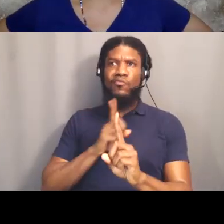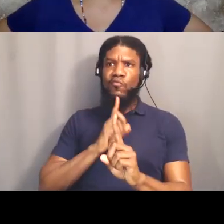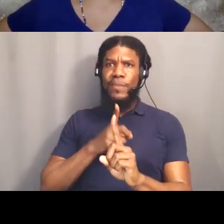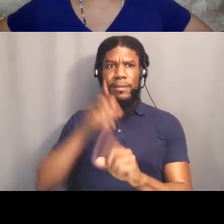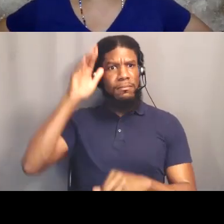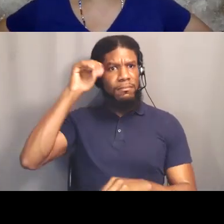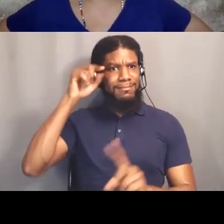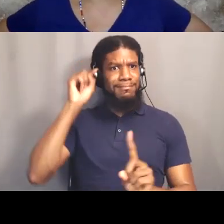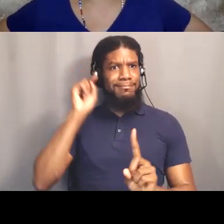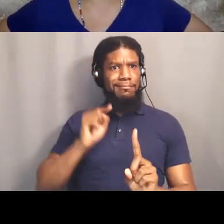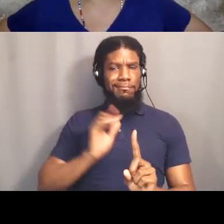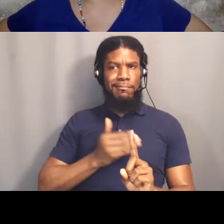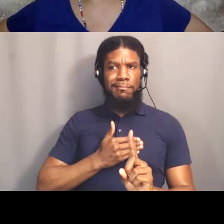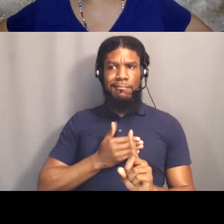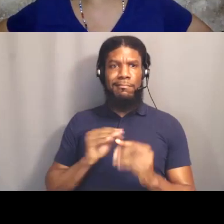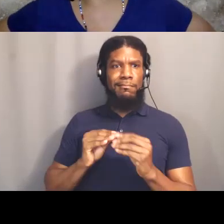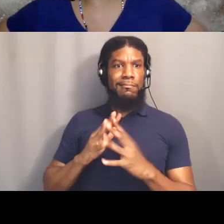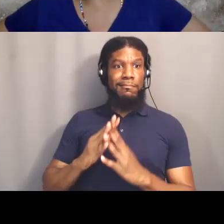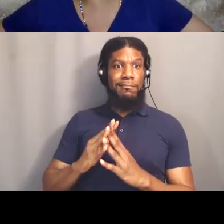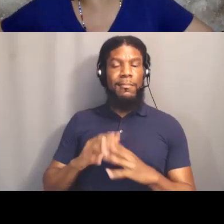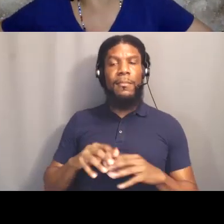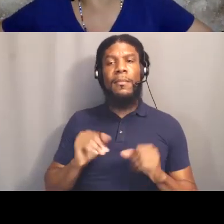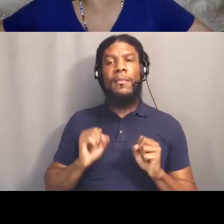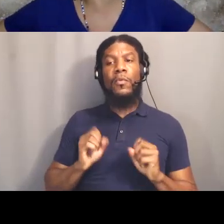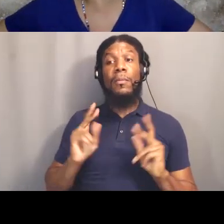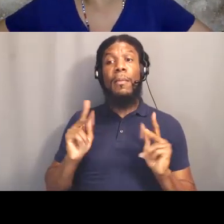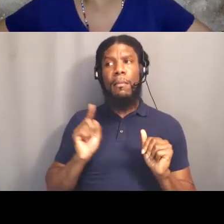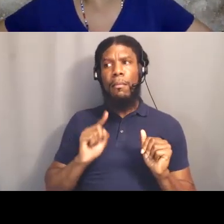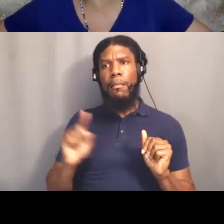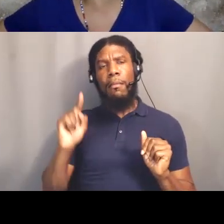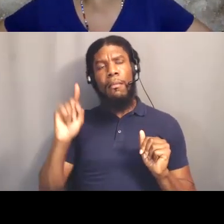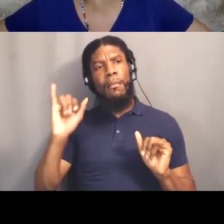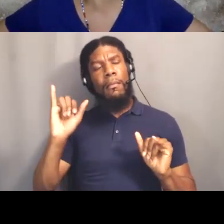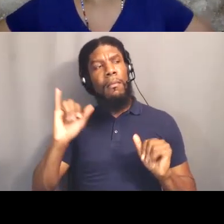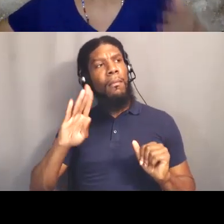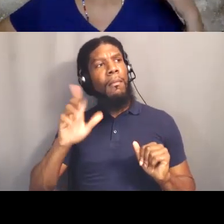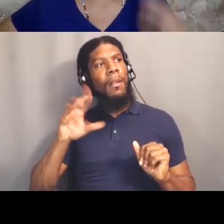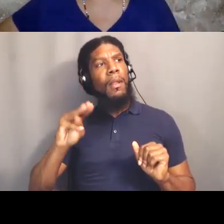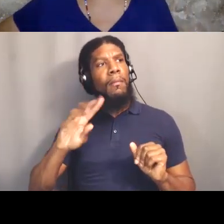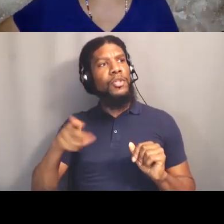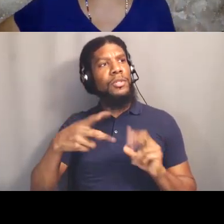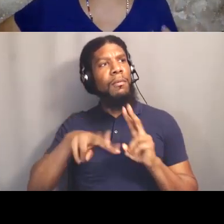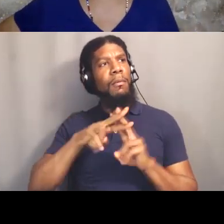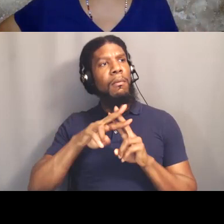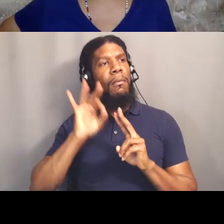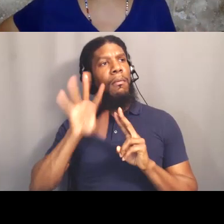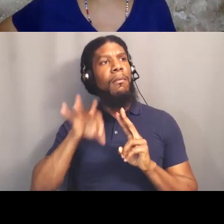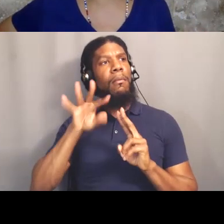People thought and sometimes continue to think that Black Lives Matter was a hashtag, Black Lives Matter was a hashtag.